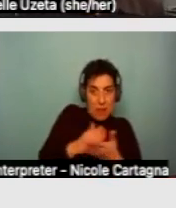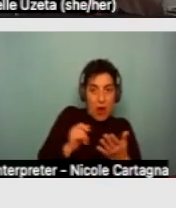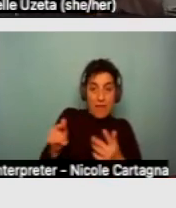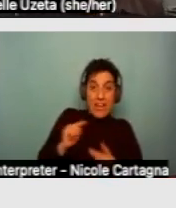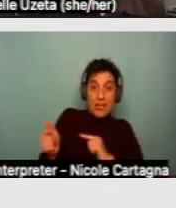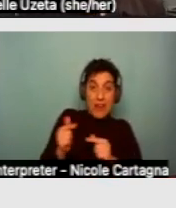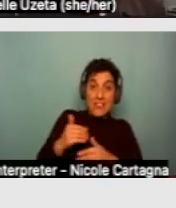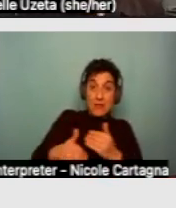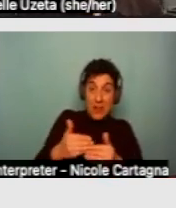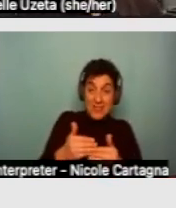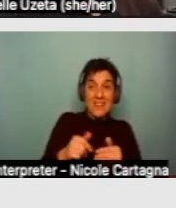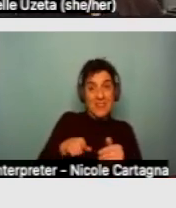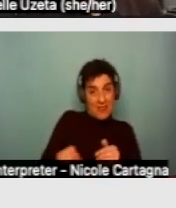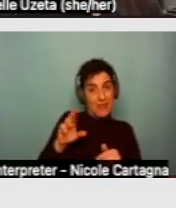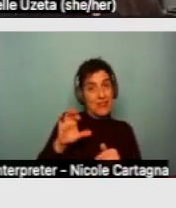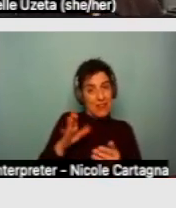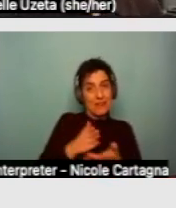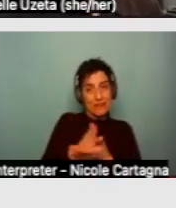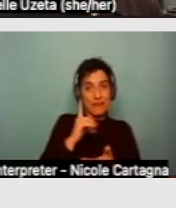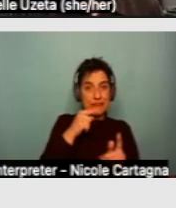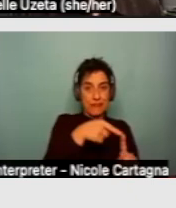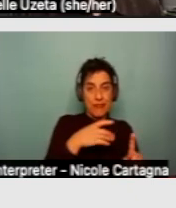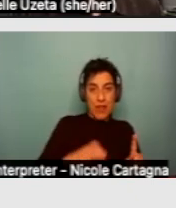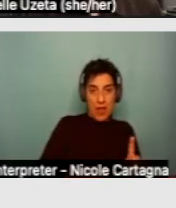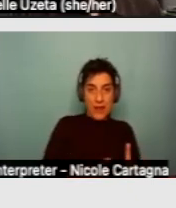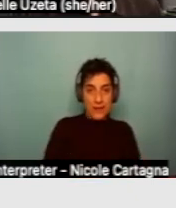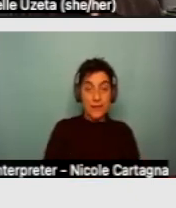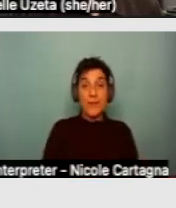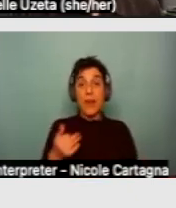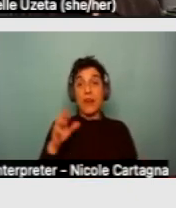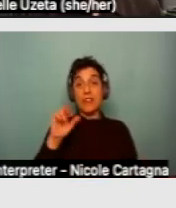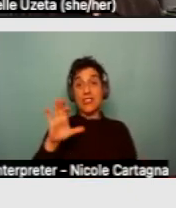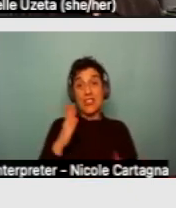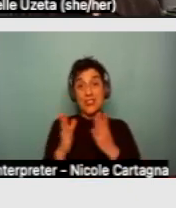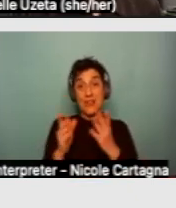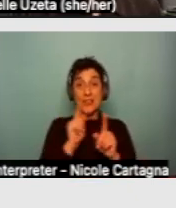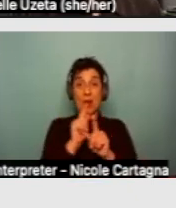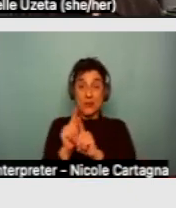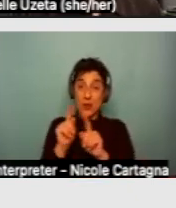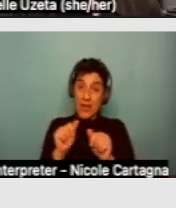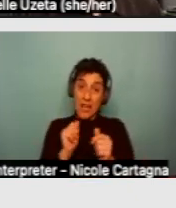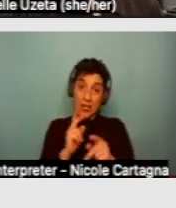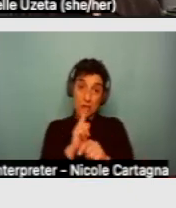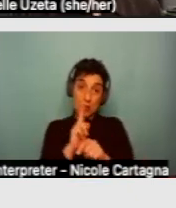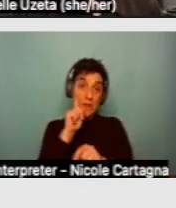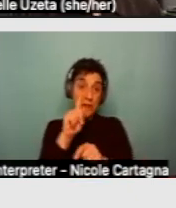be provided. Regional center services can be used to address or prevent adverse housing actions, such as